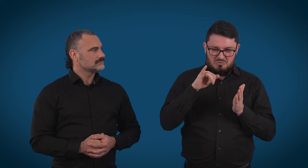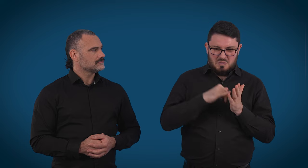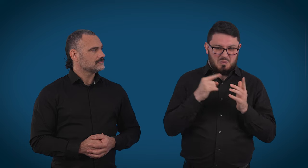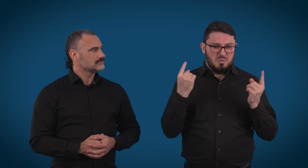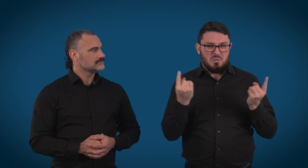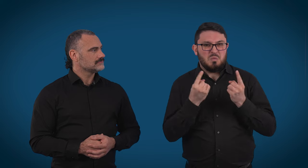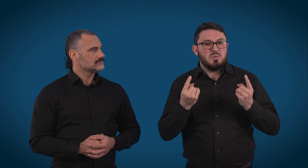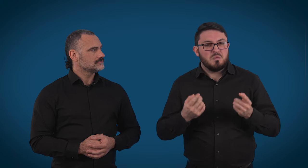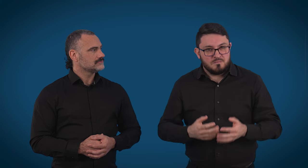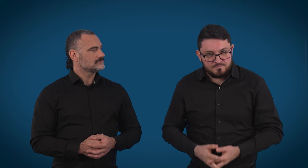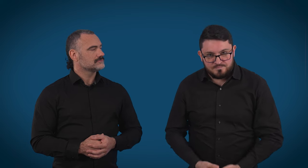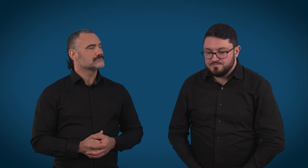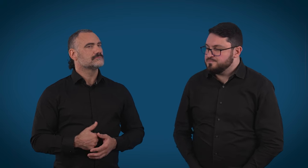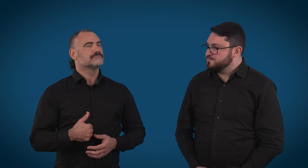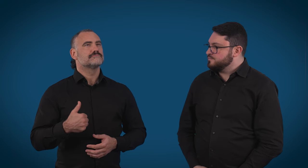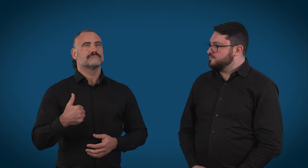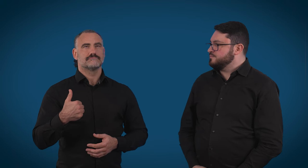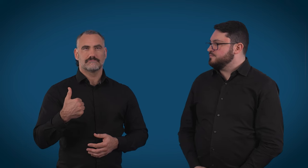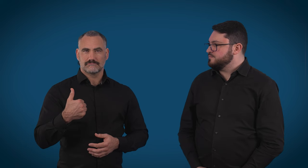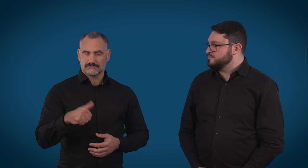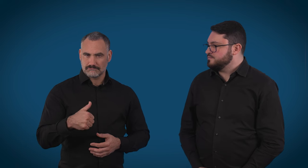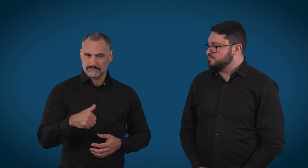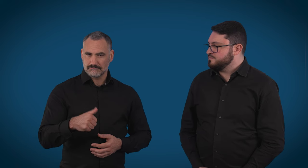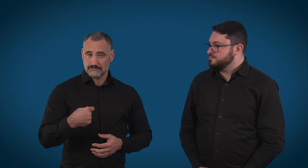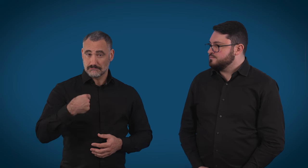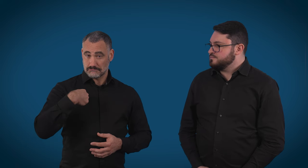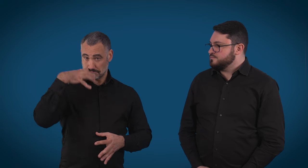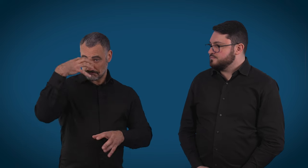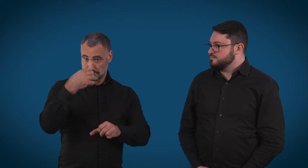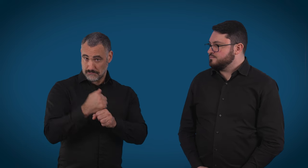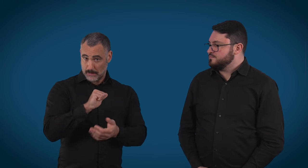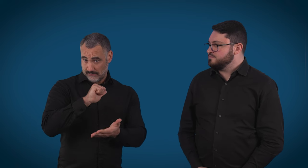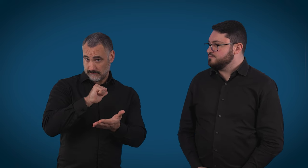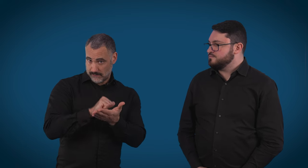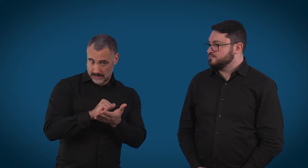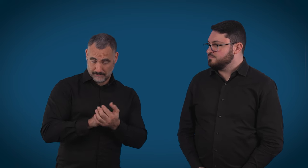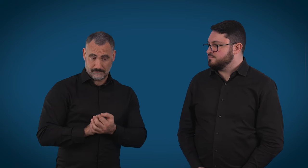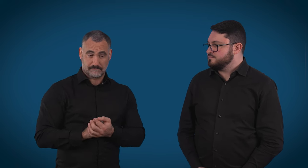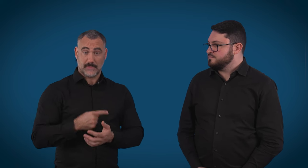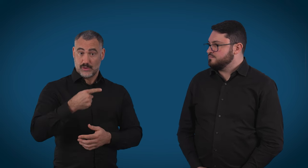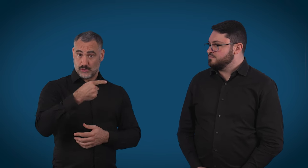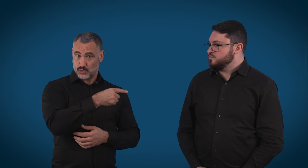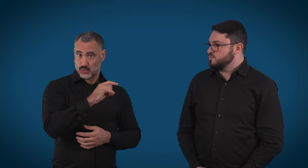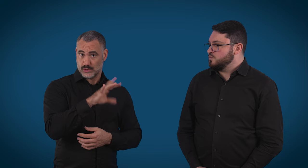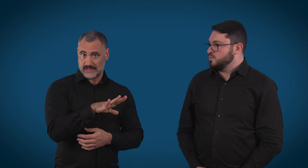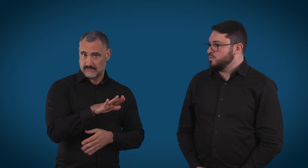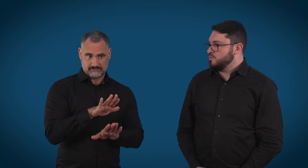and if we're actually allowed to be on the phone call. Right. And so my understanding is, though, as a third party,